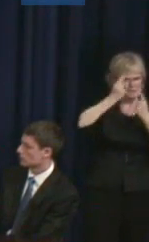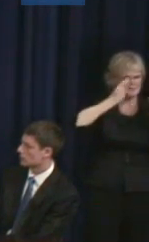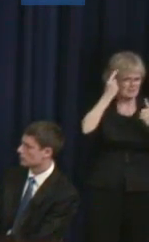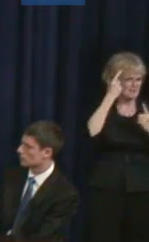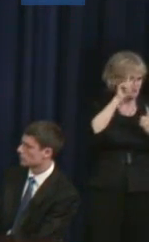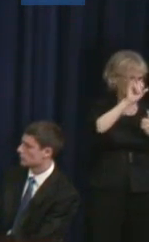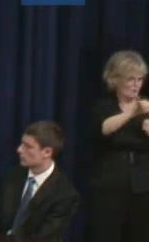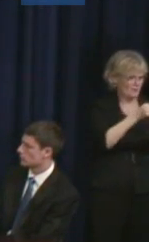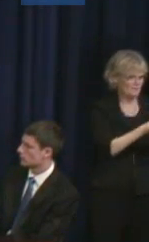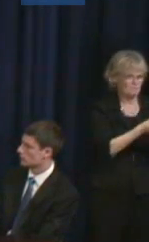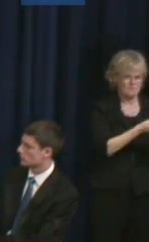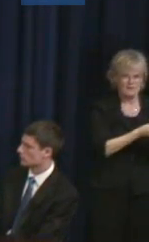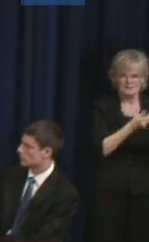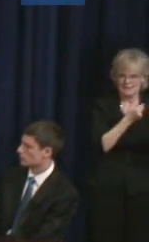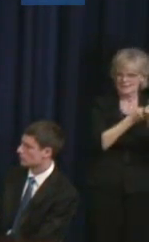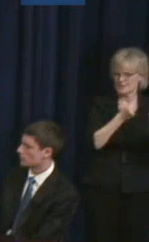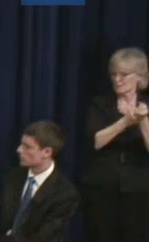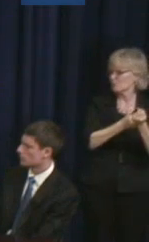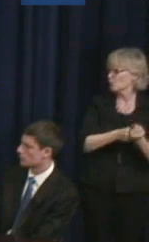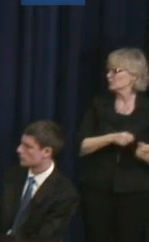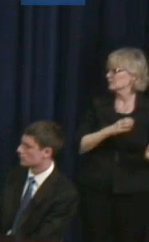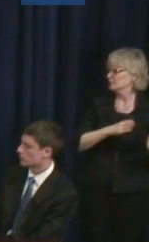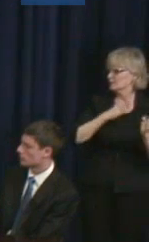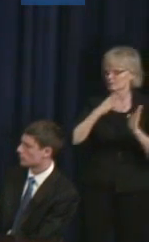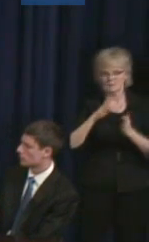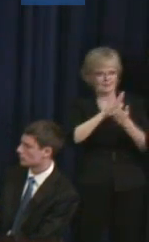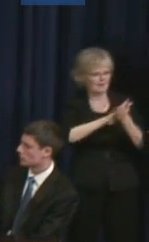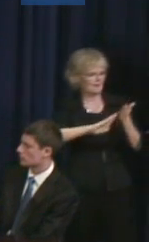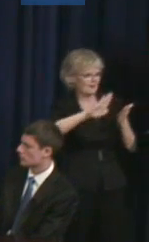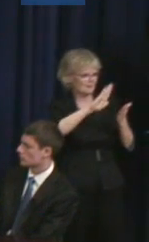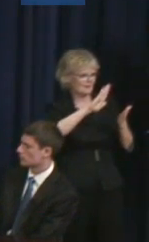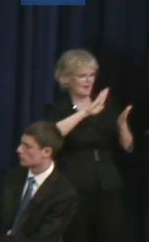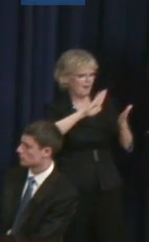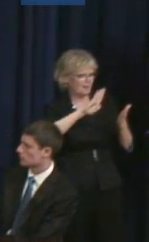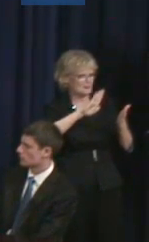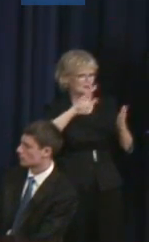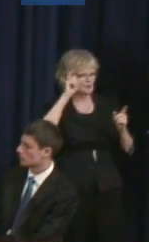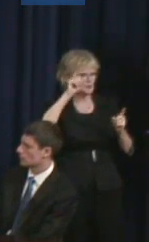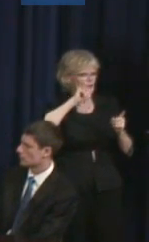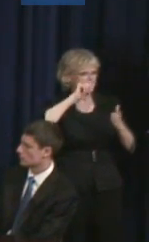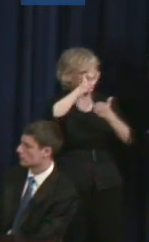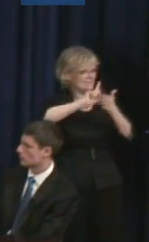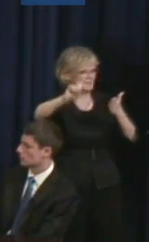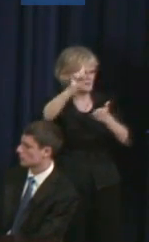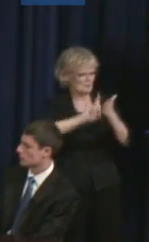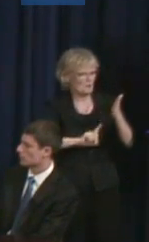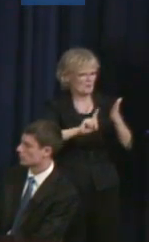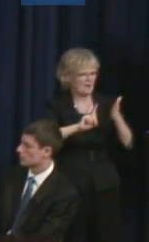Judith Heumann: And college campuses should not be discriminating against students who have disabilities, right?